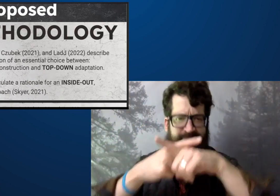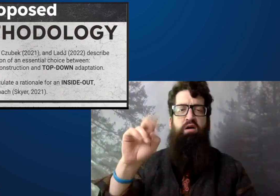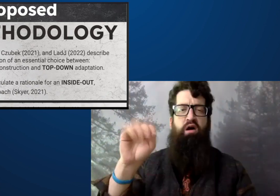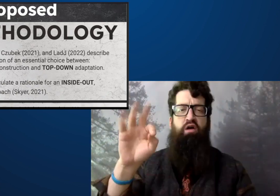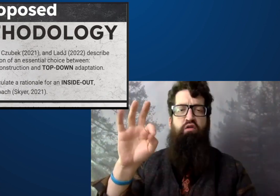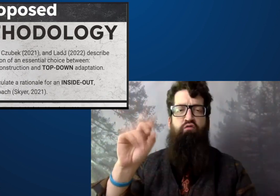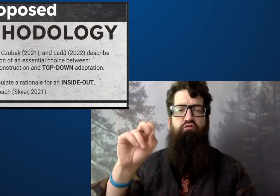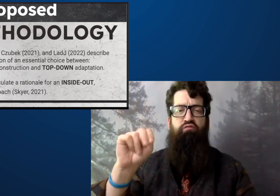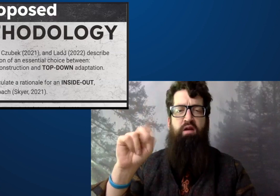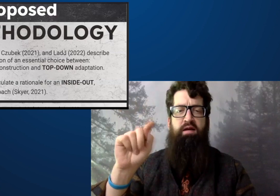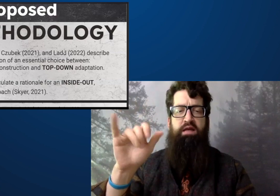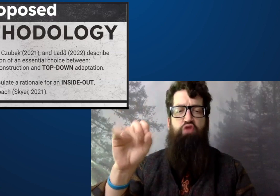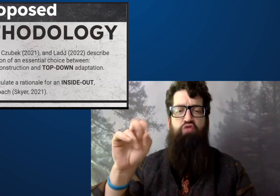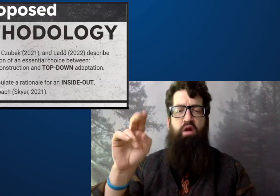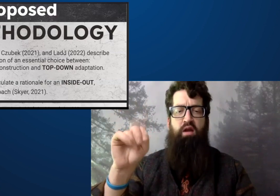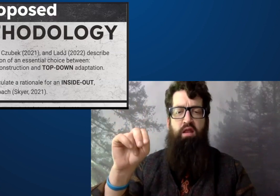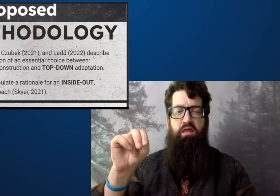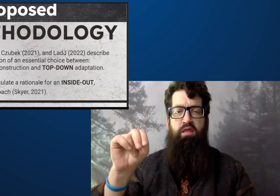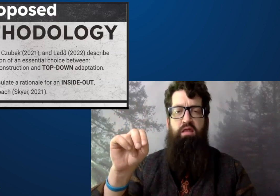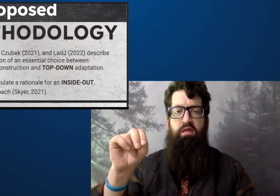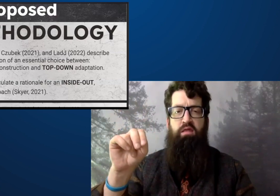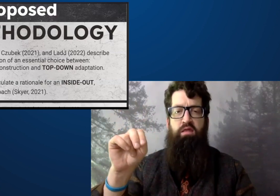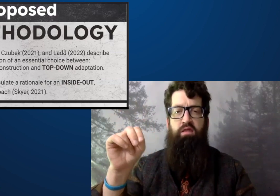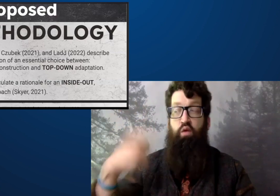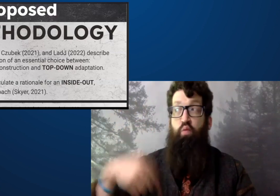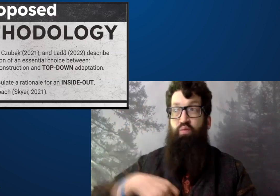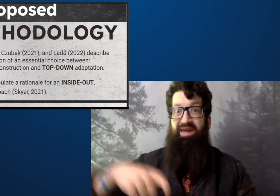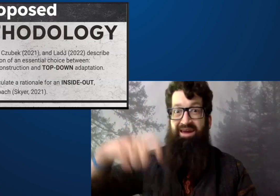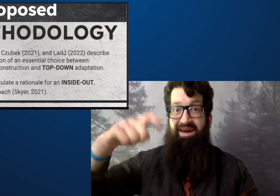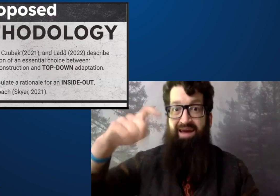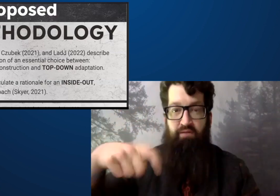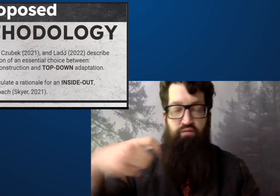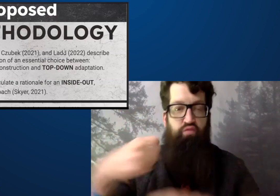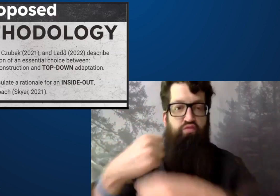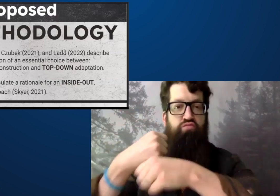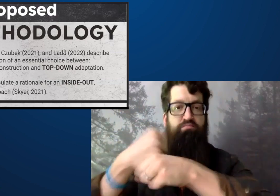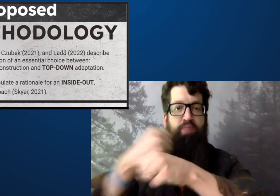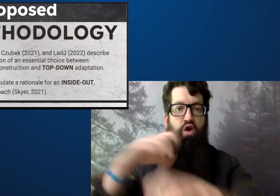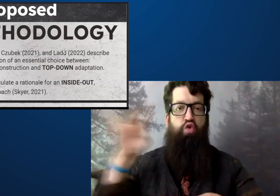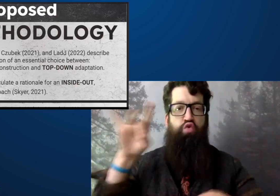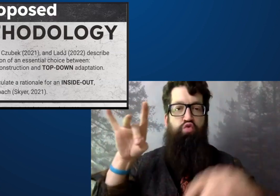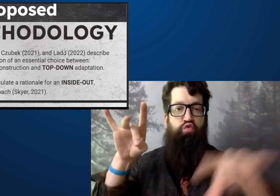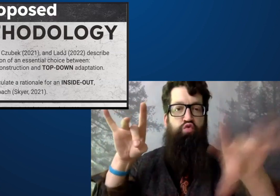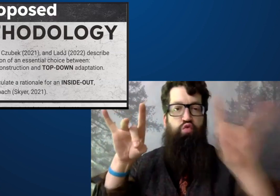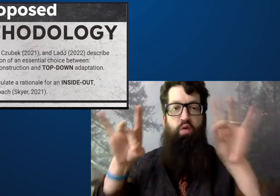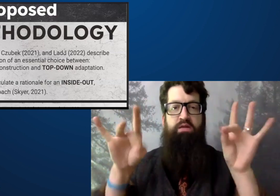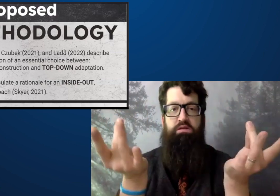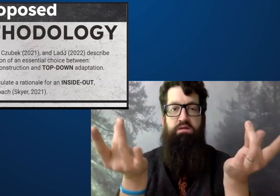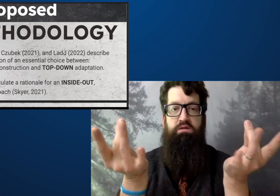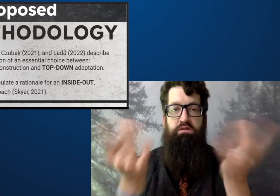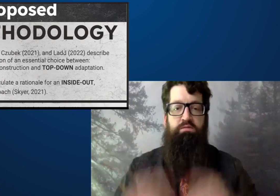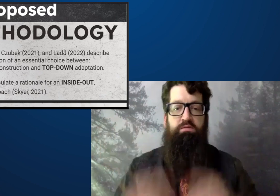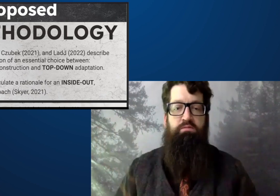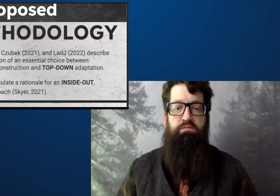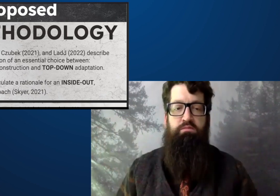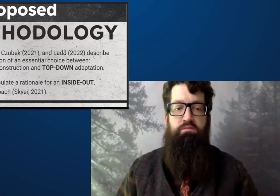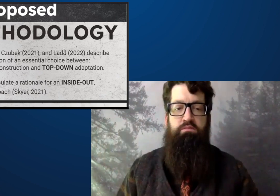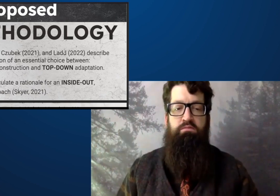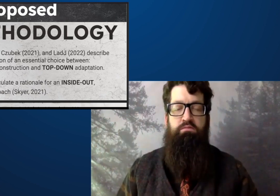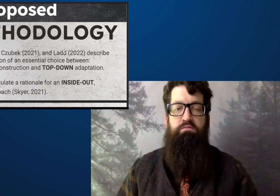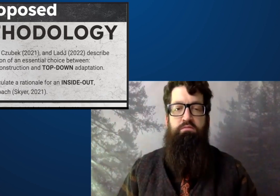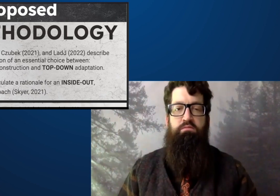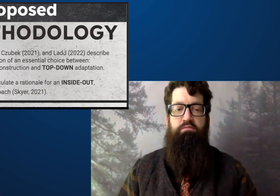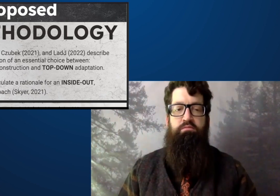these ideas of an essential choice, making people have to choose between